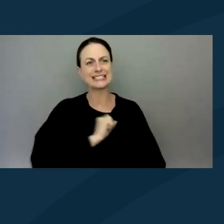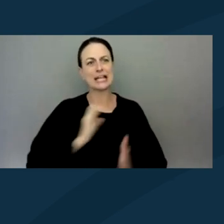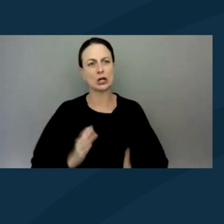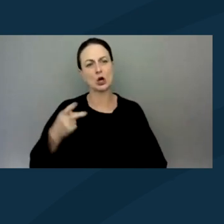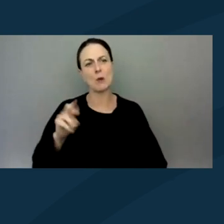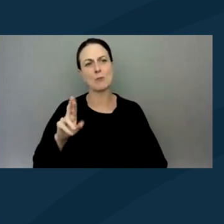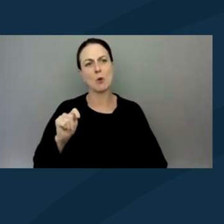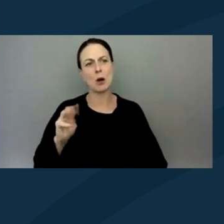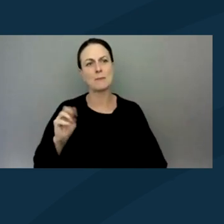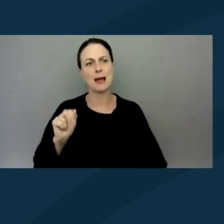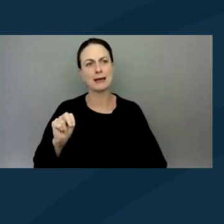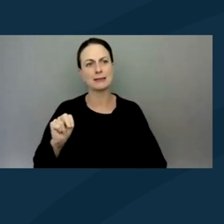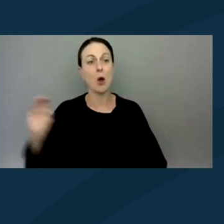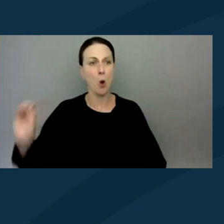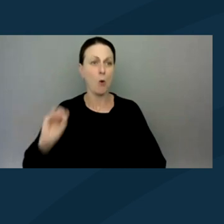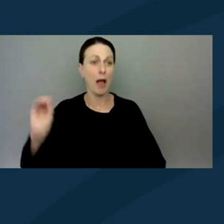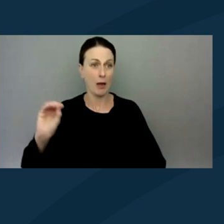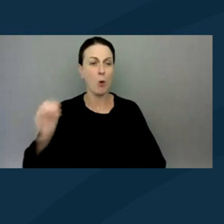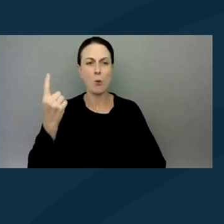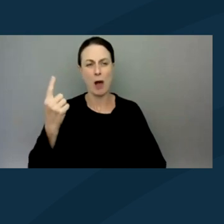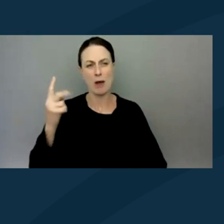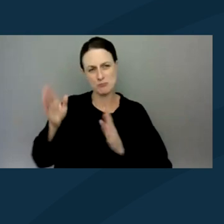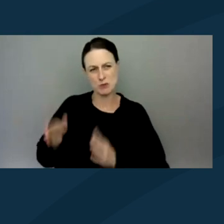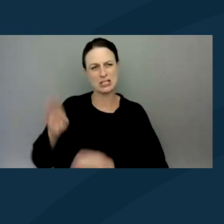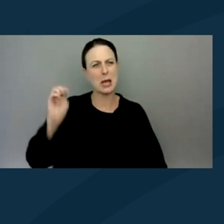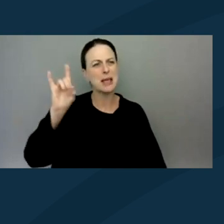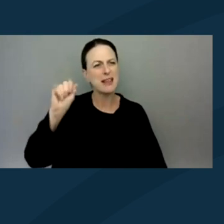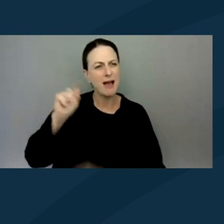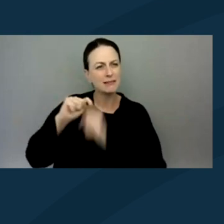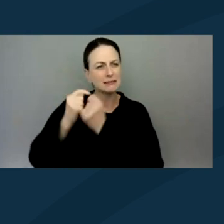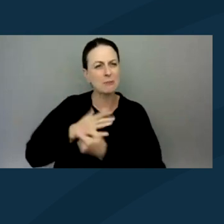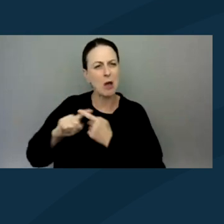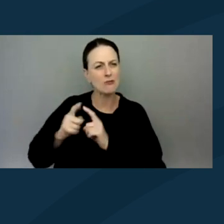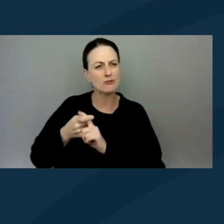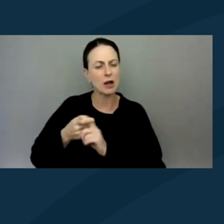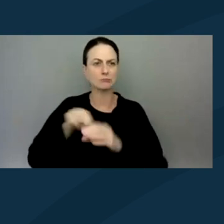one of the people on the media team was my friend who literally is in bed,